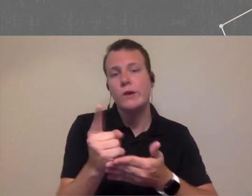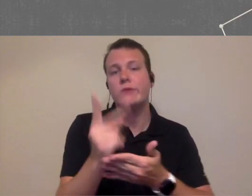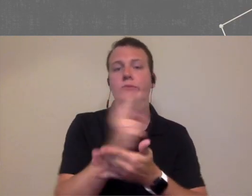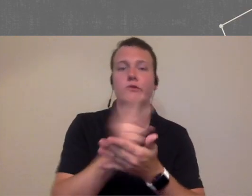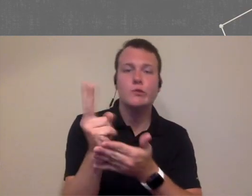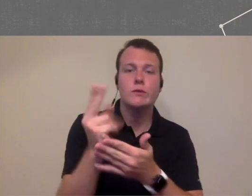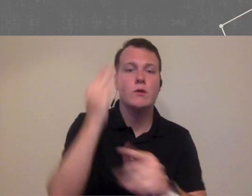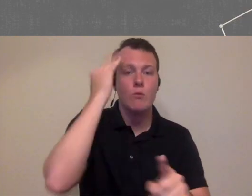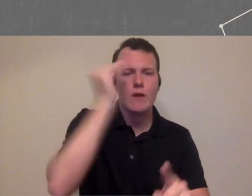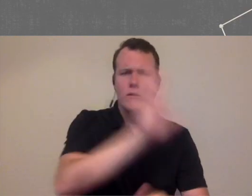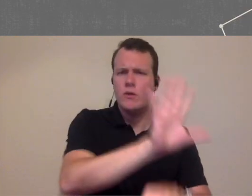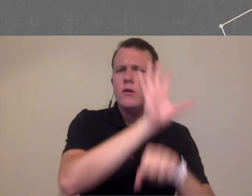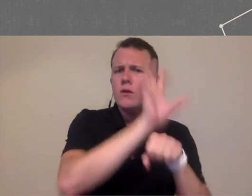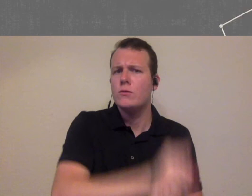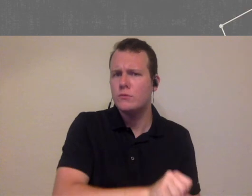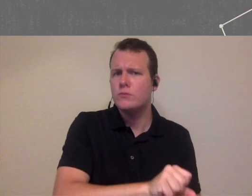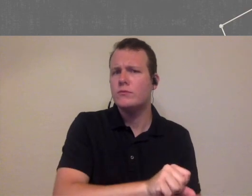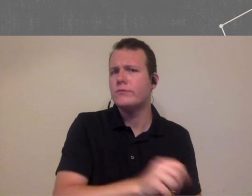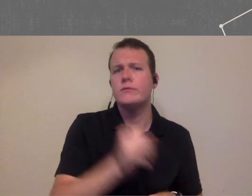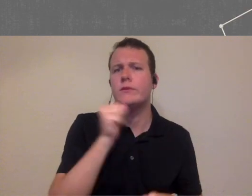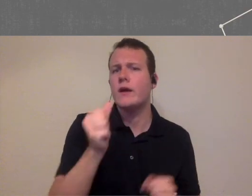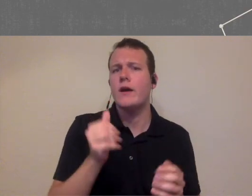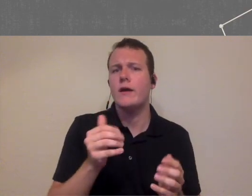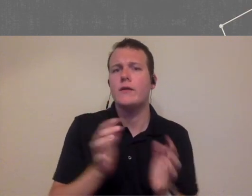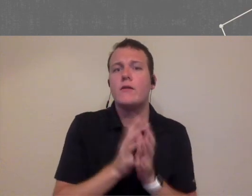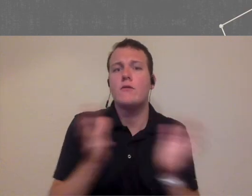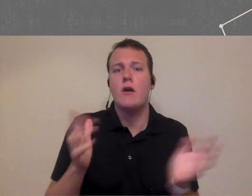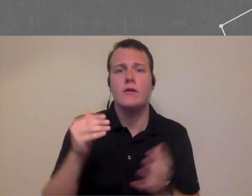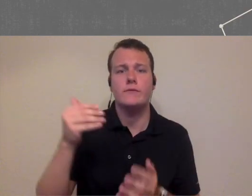weeks to be seen because they are used to not having a lot of providers